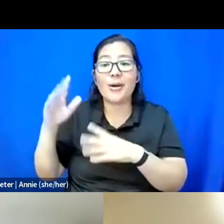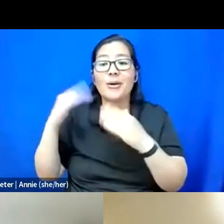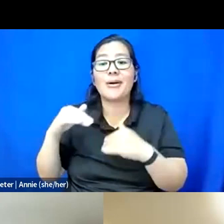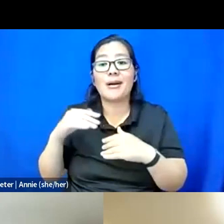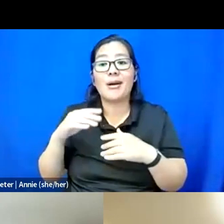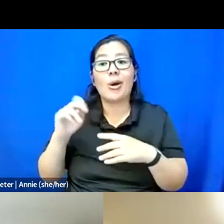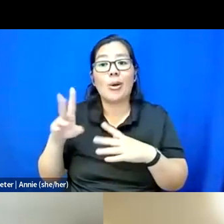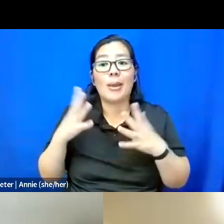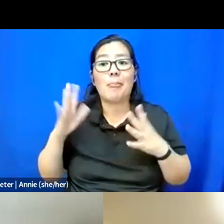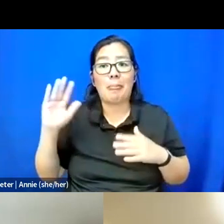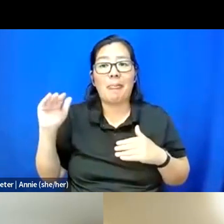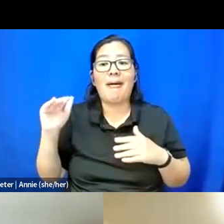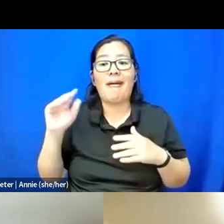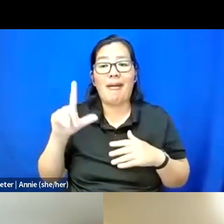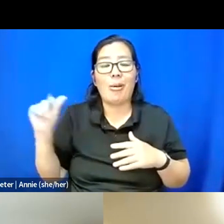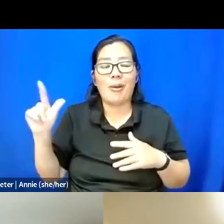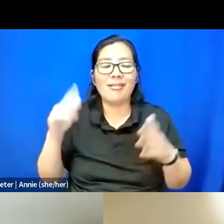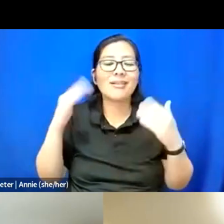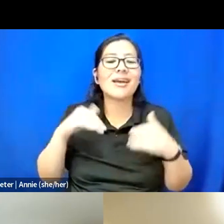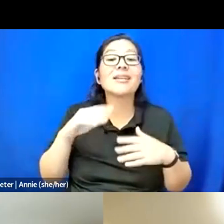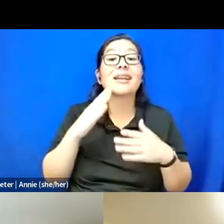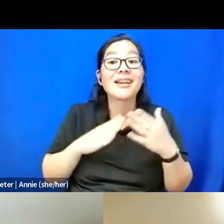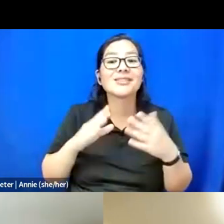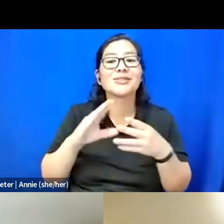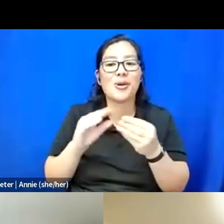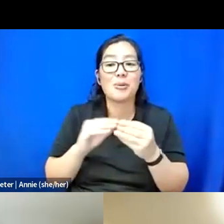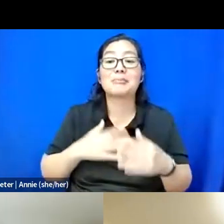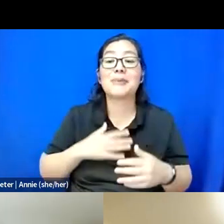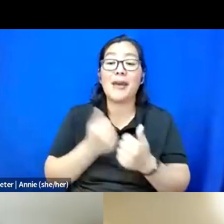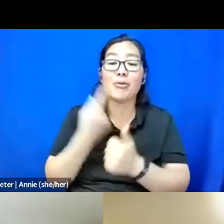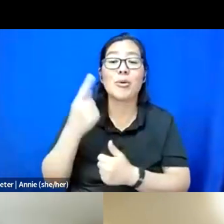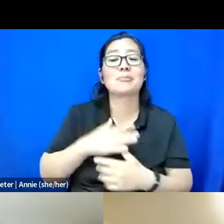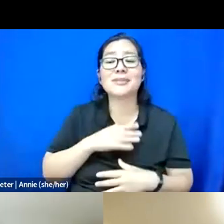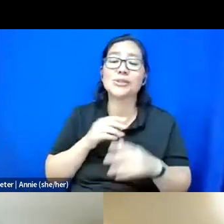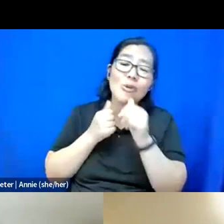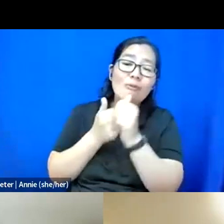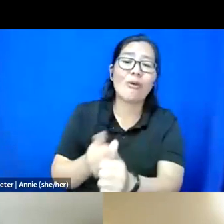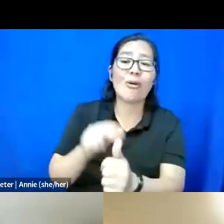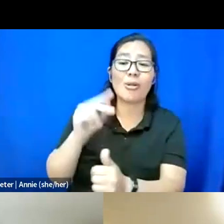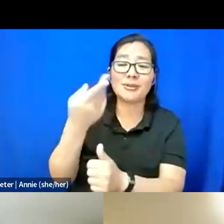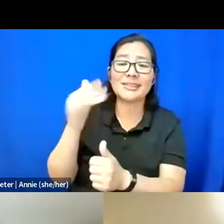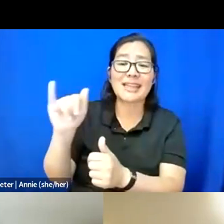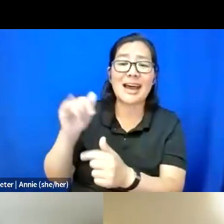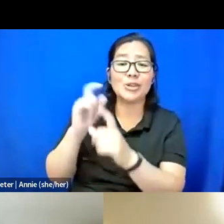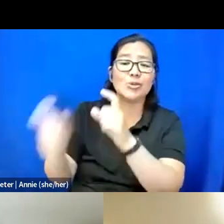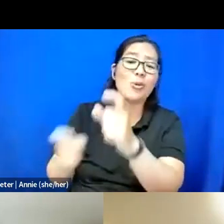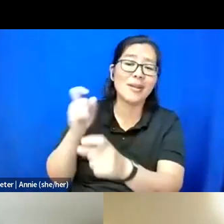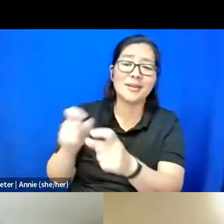And then, the next note, everybody please go follow Thai and donate to them, ASAP.